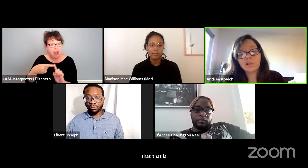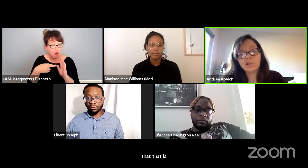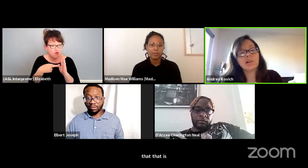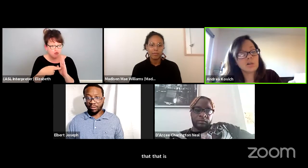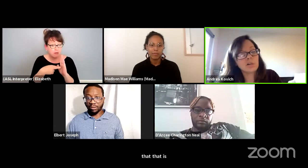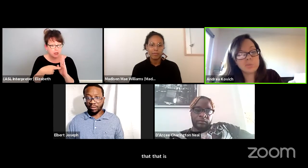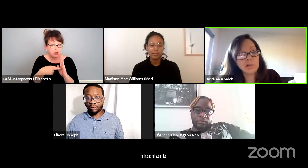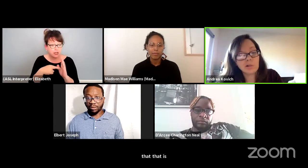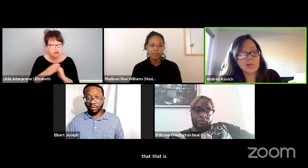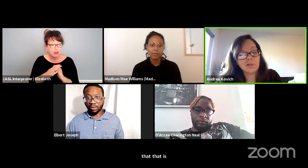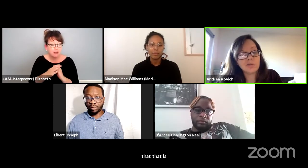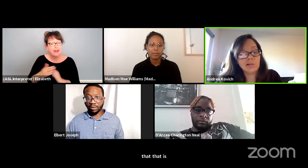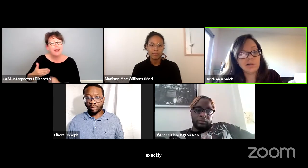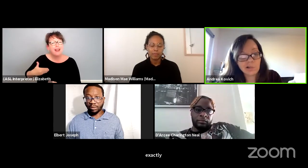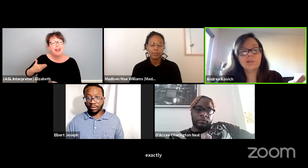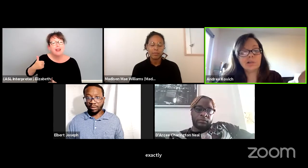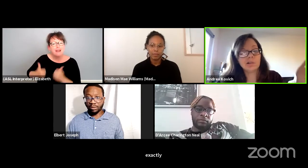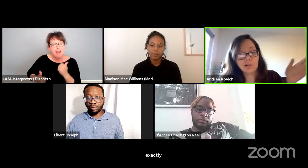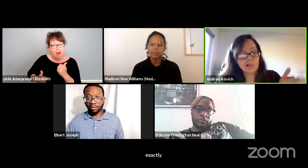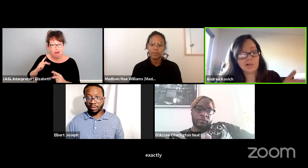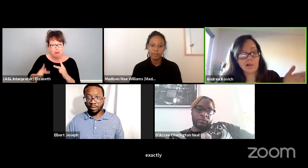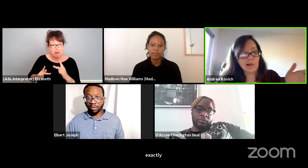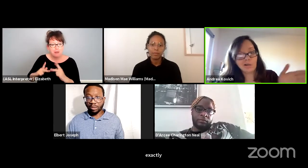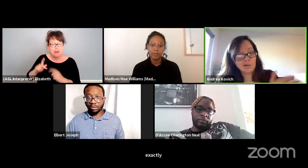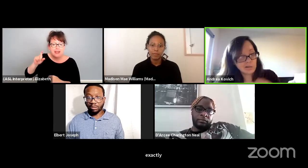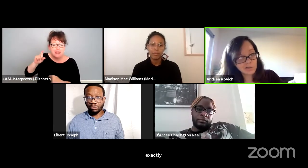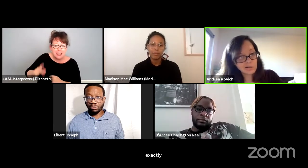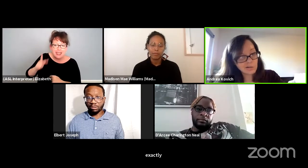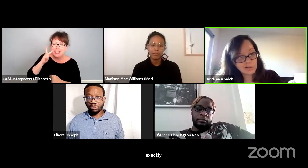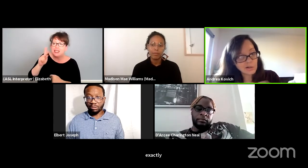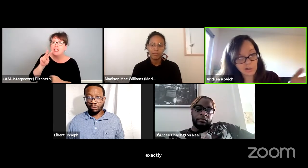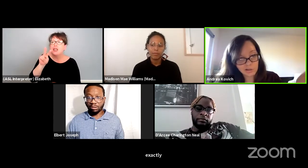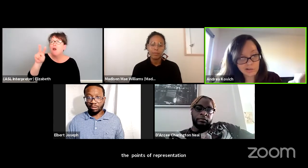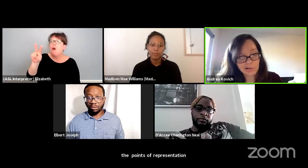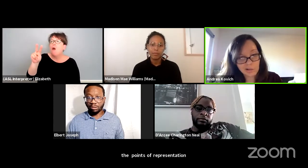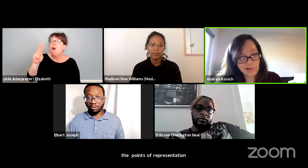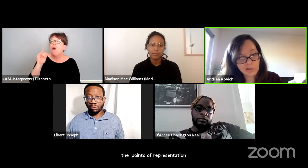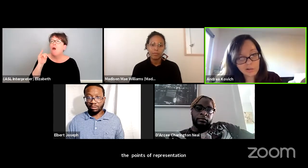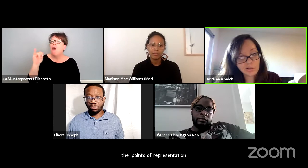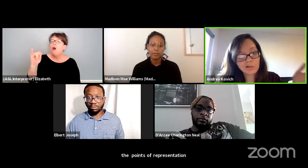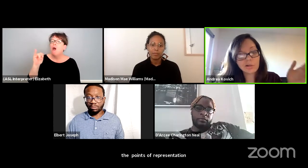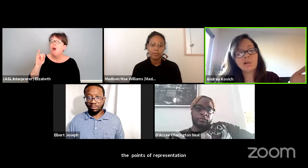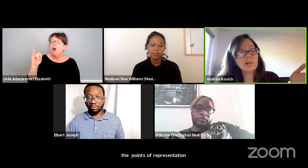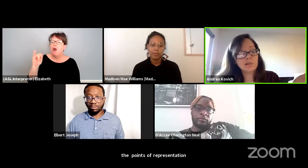The younger people need to see that on stage.